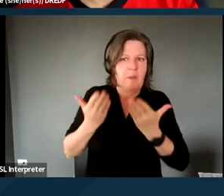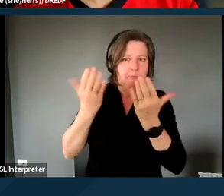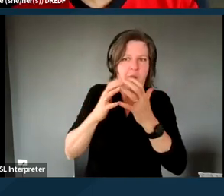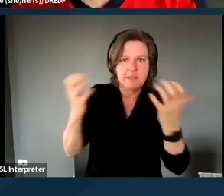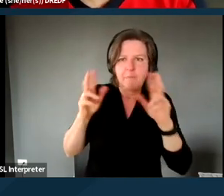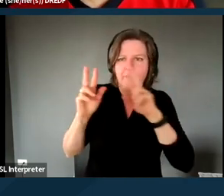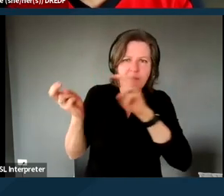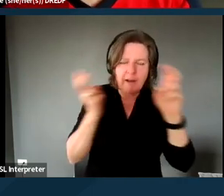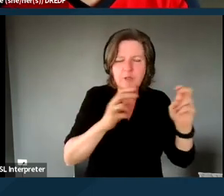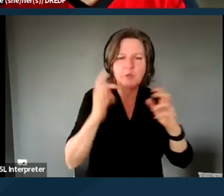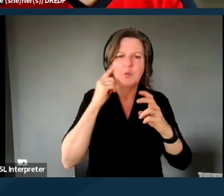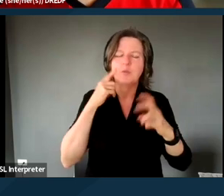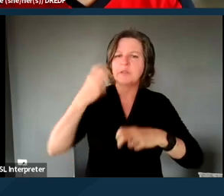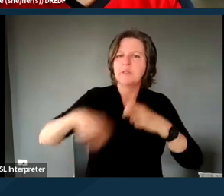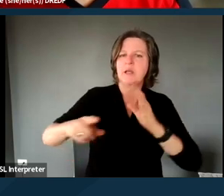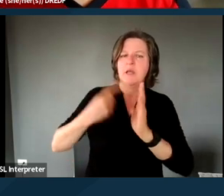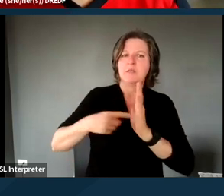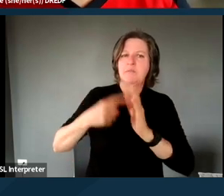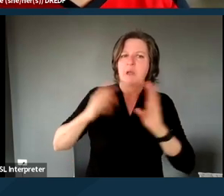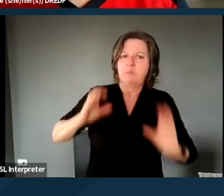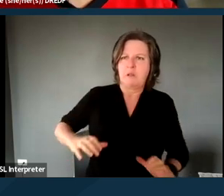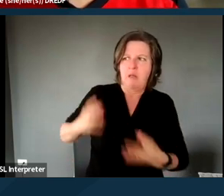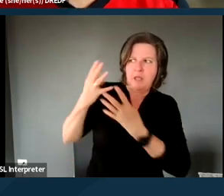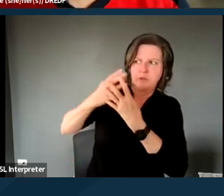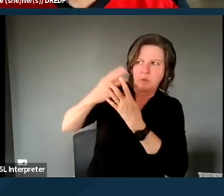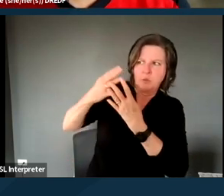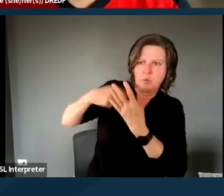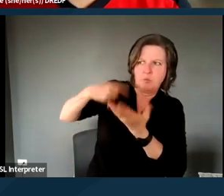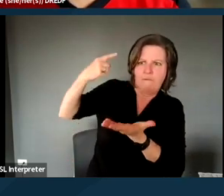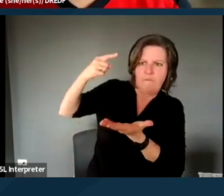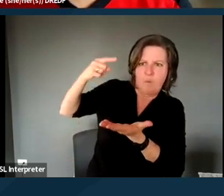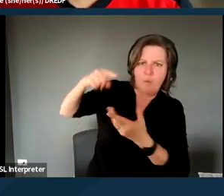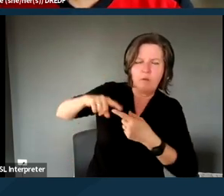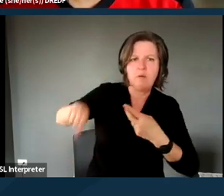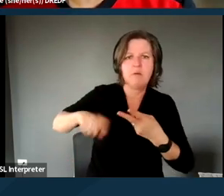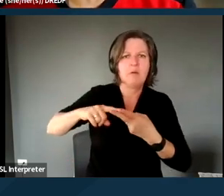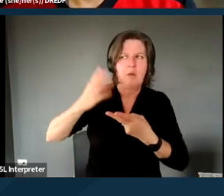what they're being screened for or what is getting, what is stopping them from getting housing.